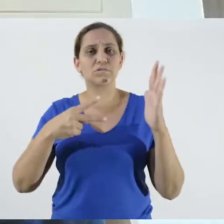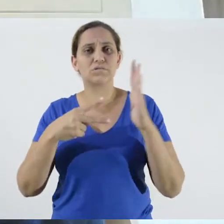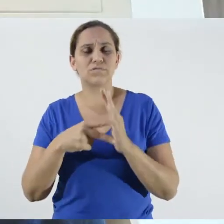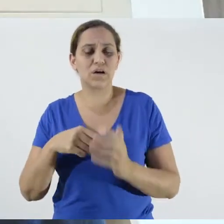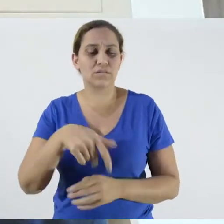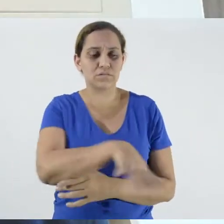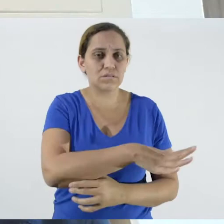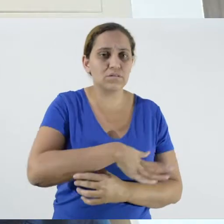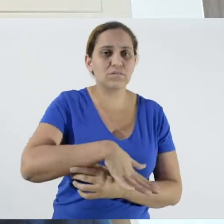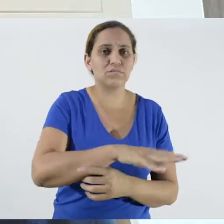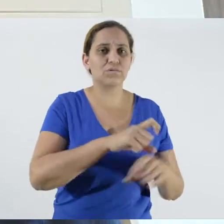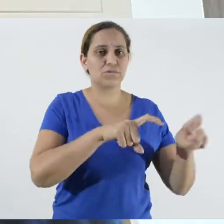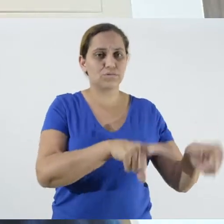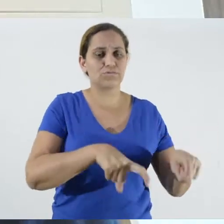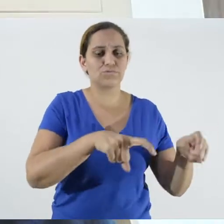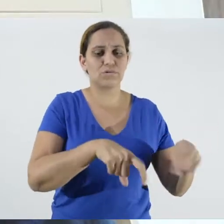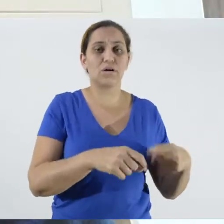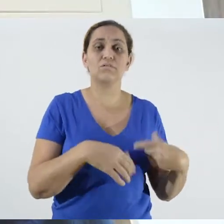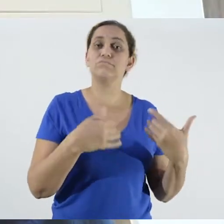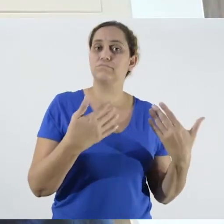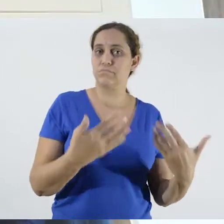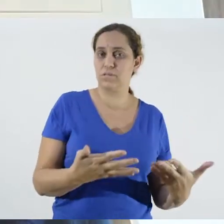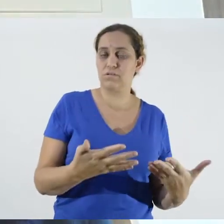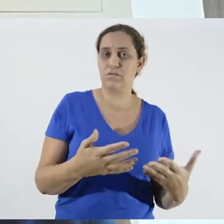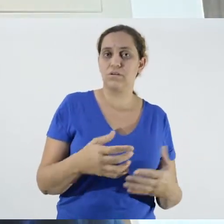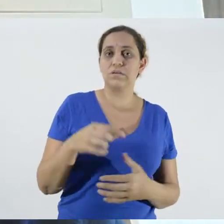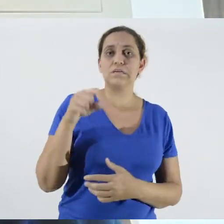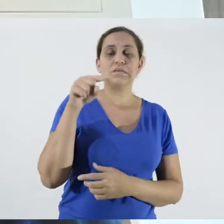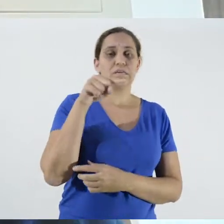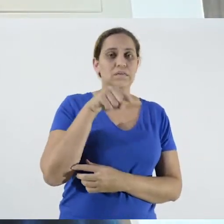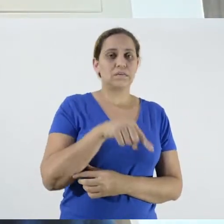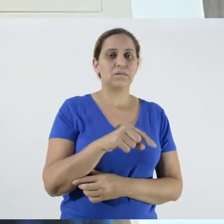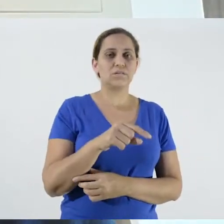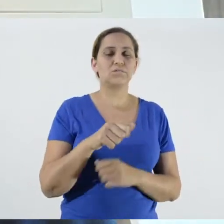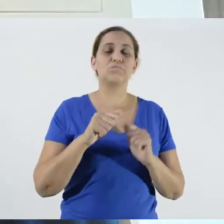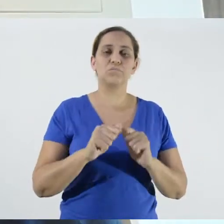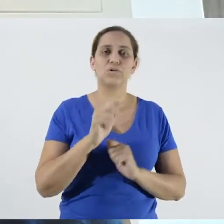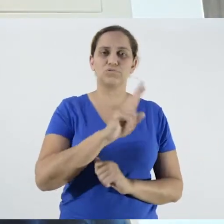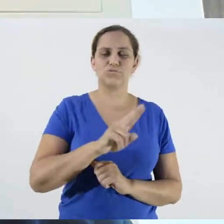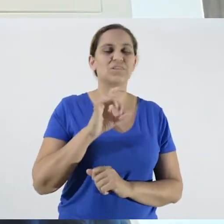rural territories. We can use this author